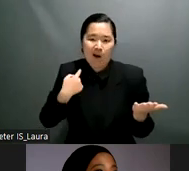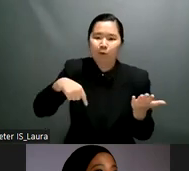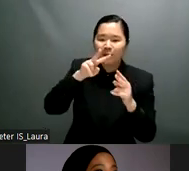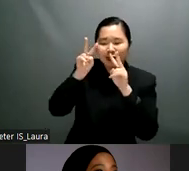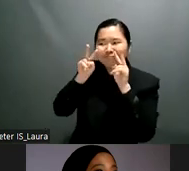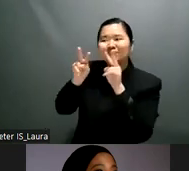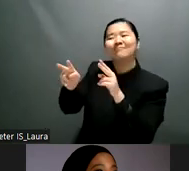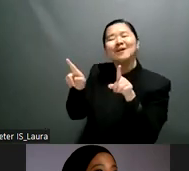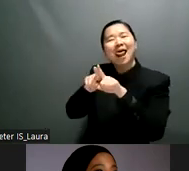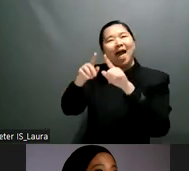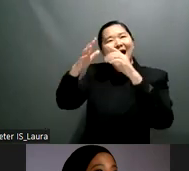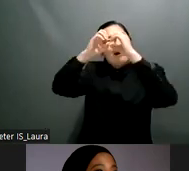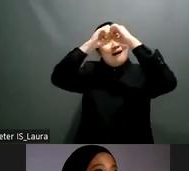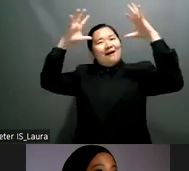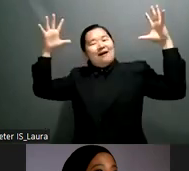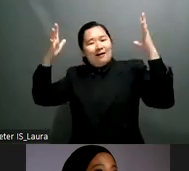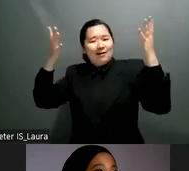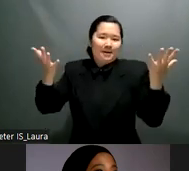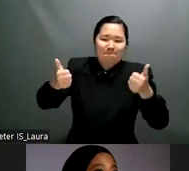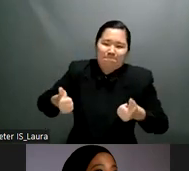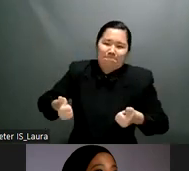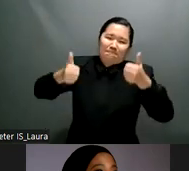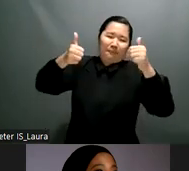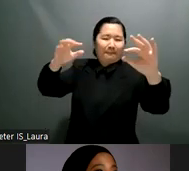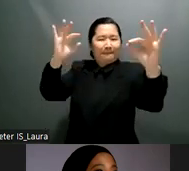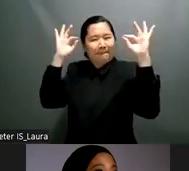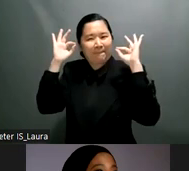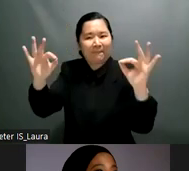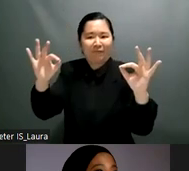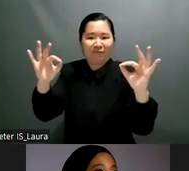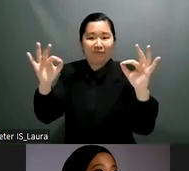has been in the forefront of advocacy for the institutionalization across constituencies of